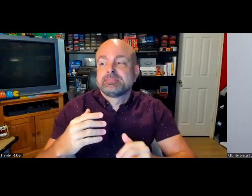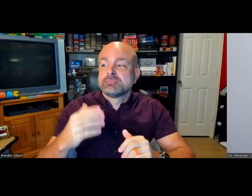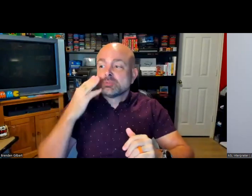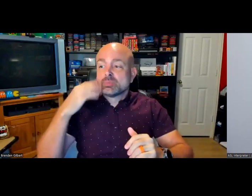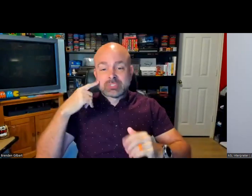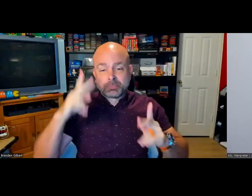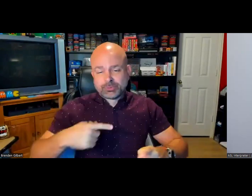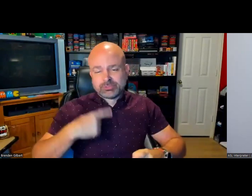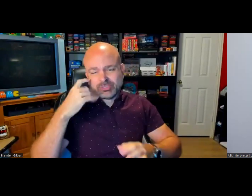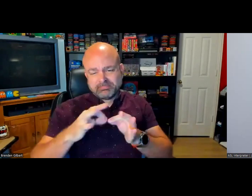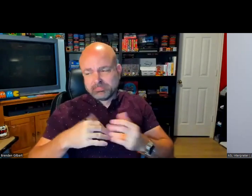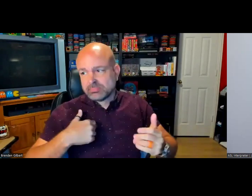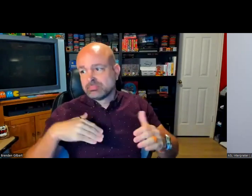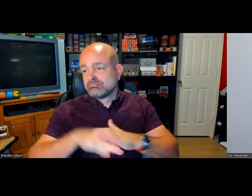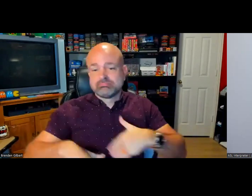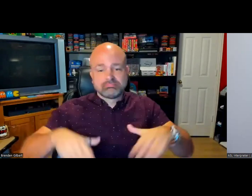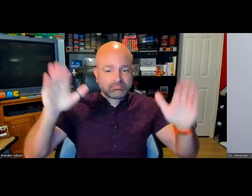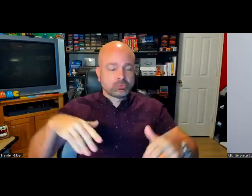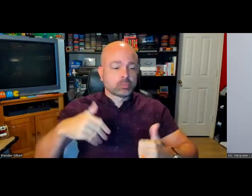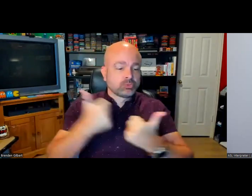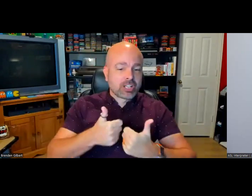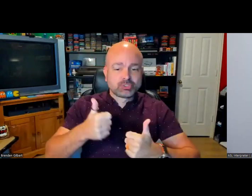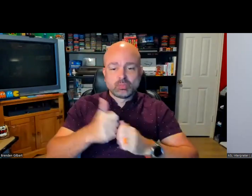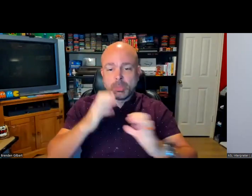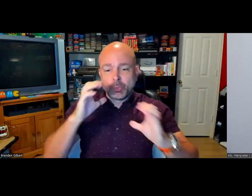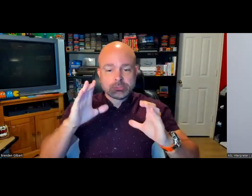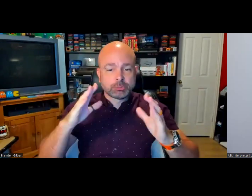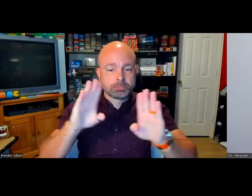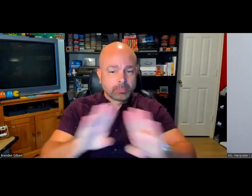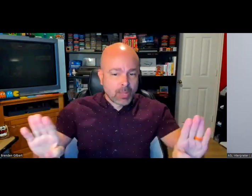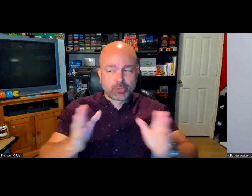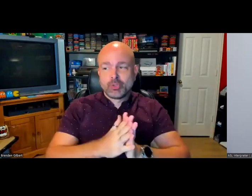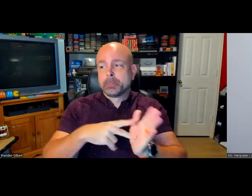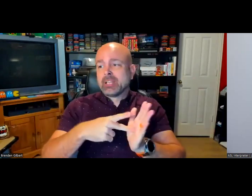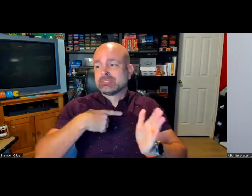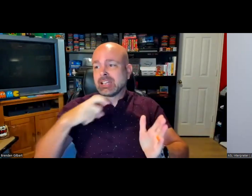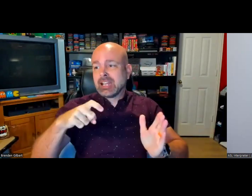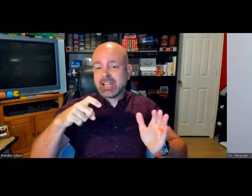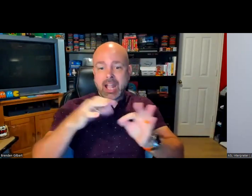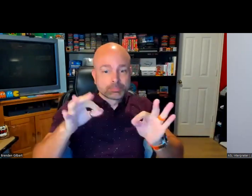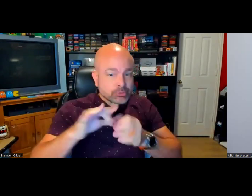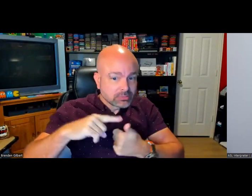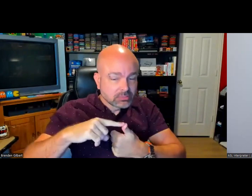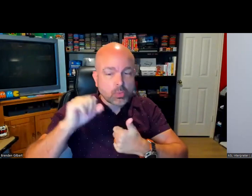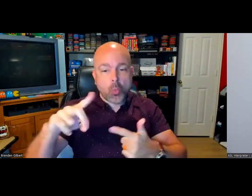like to share about my Deaf perspective. I already mentioned I've been Deaf since birth. I've experienced many community